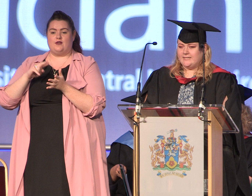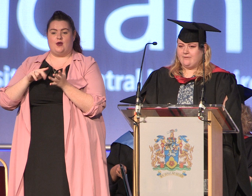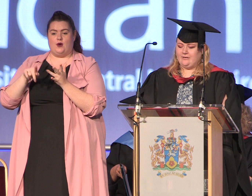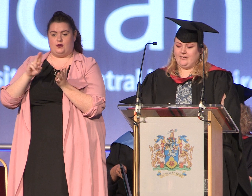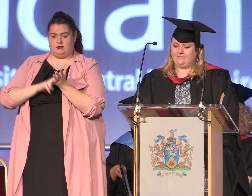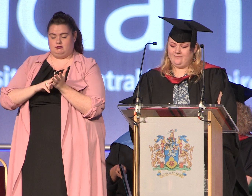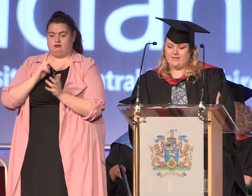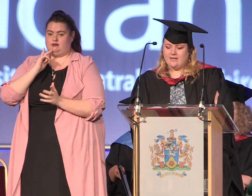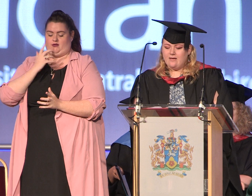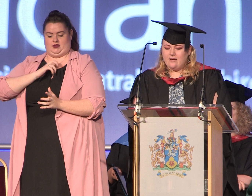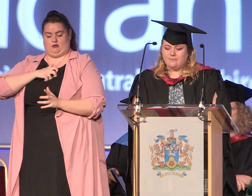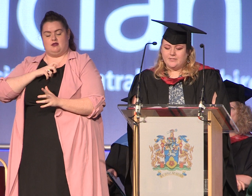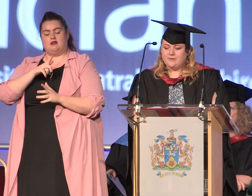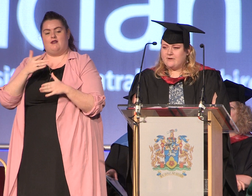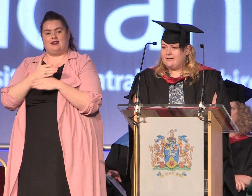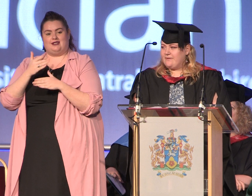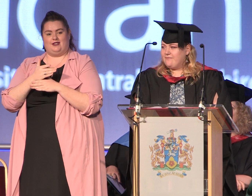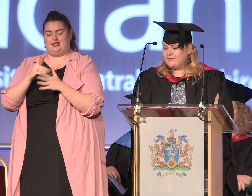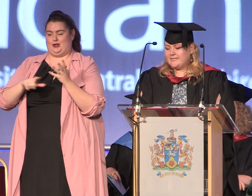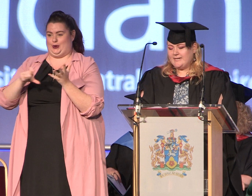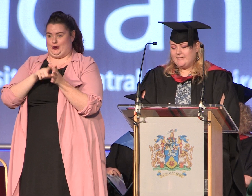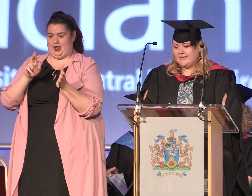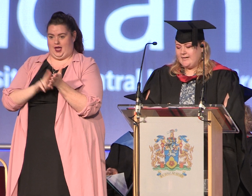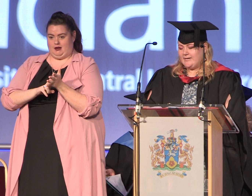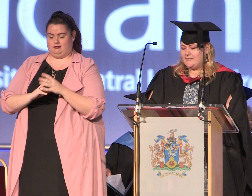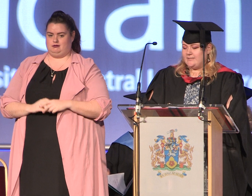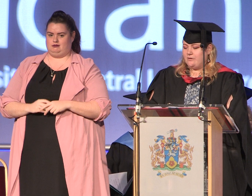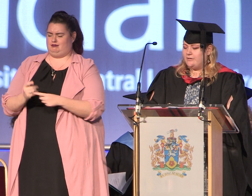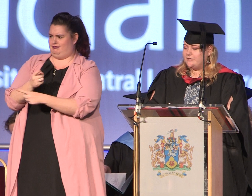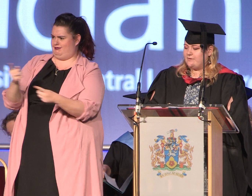here you plan I'm so proud of everyone certainly today and it is an honor to